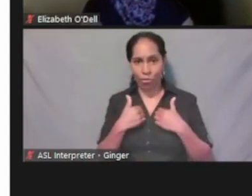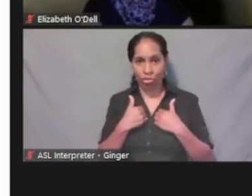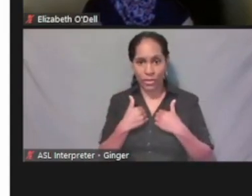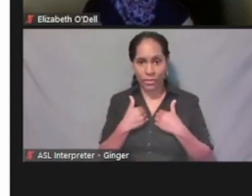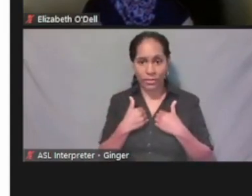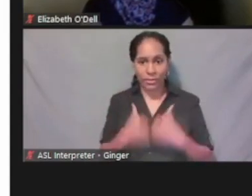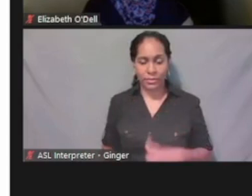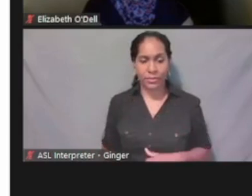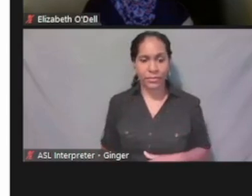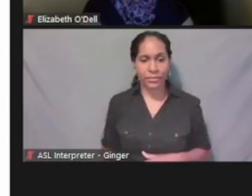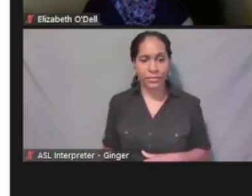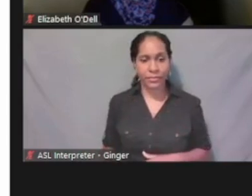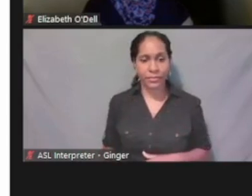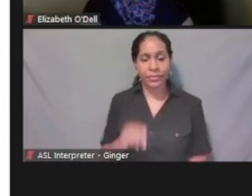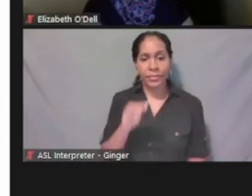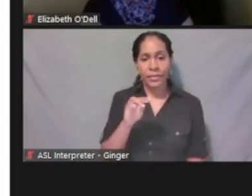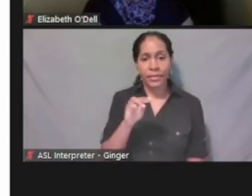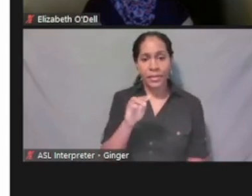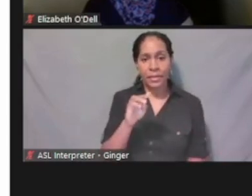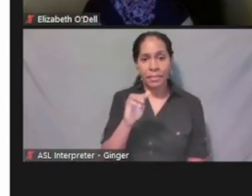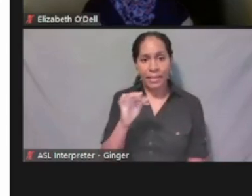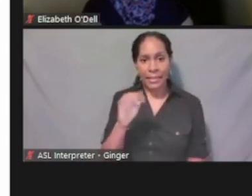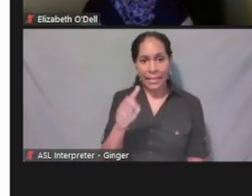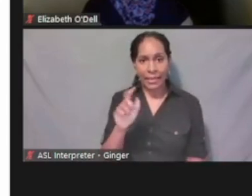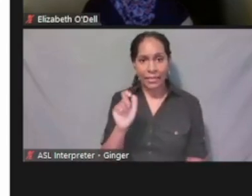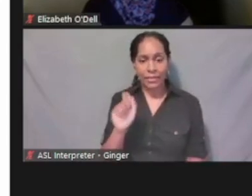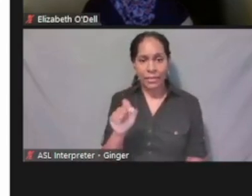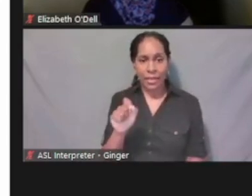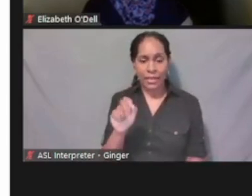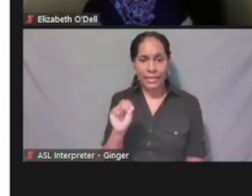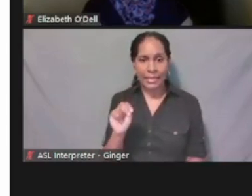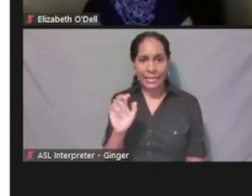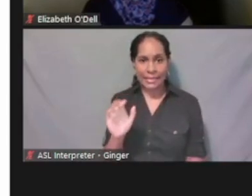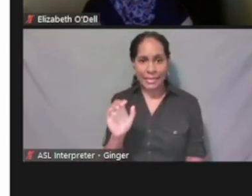It is medicaid.NCEngagement@dhhs.nc.gov.